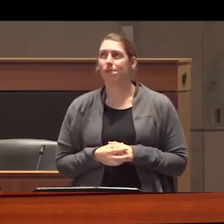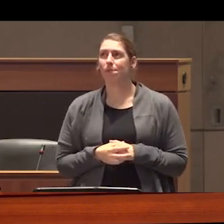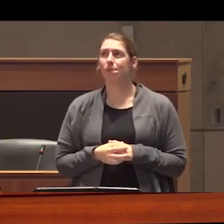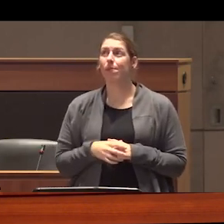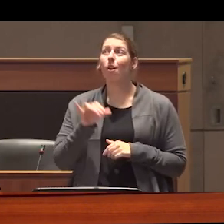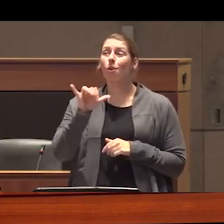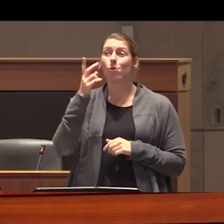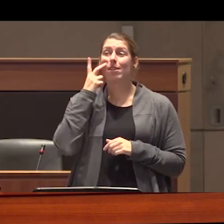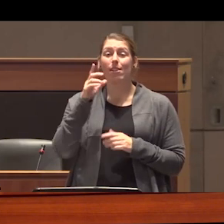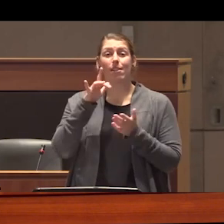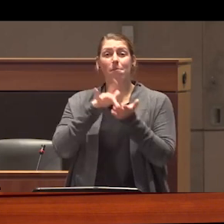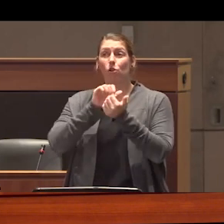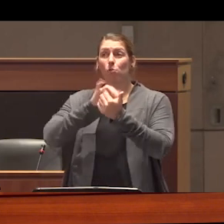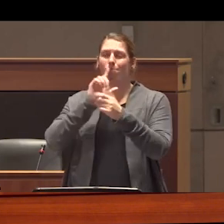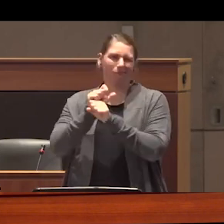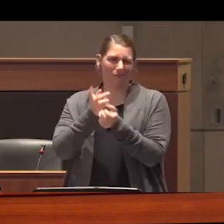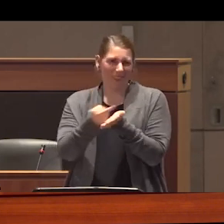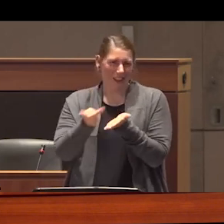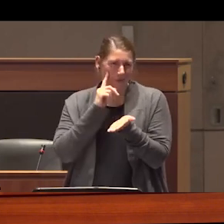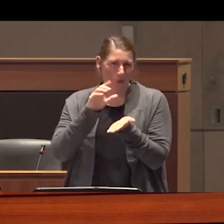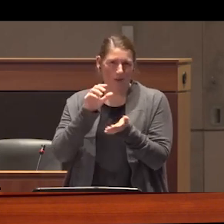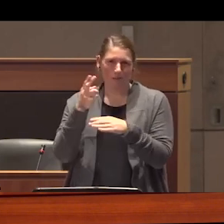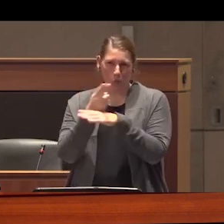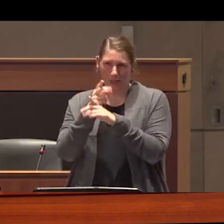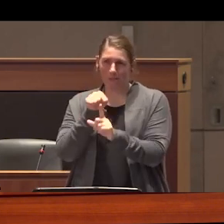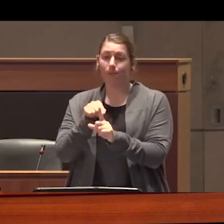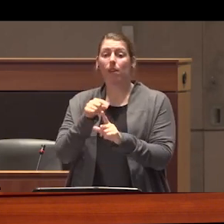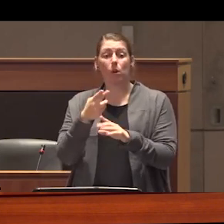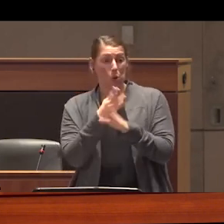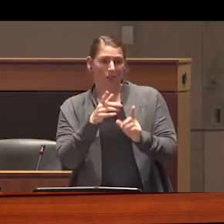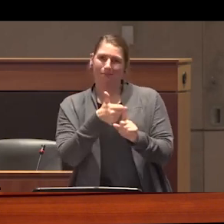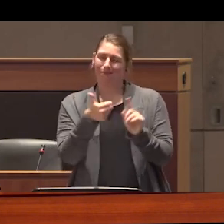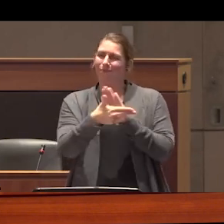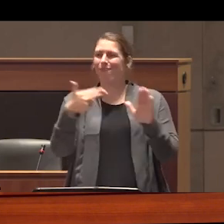the failure of medical approaches to drug use suggesting that drug users are sick people has